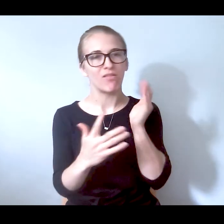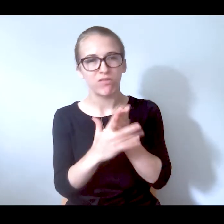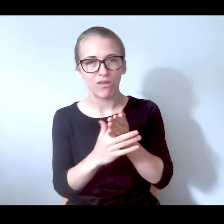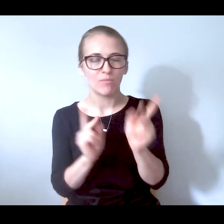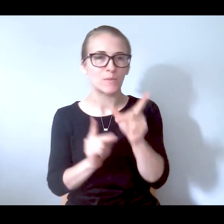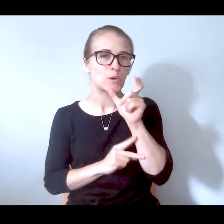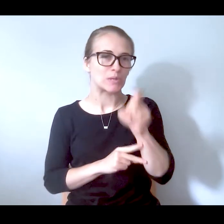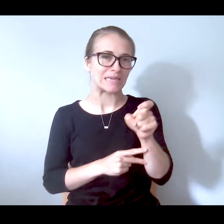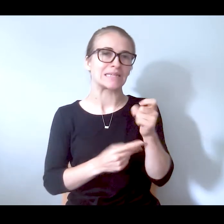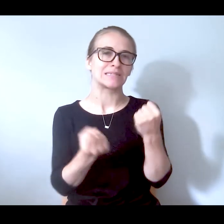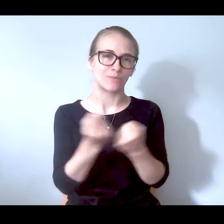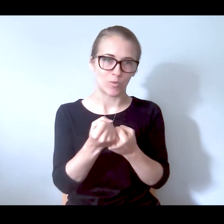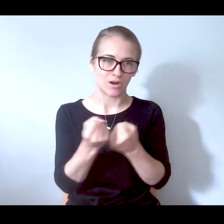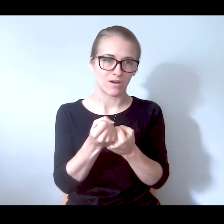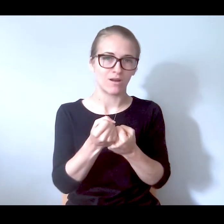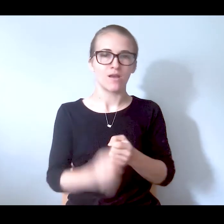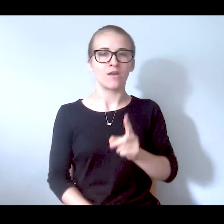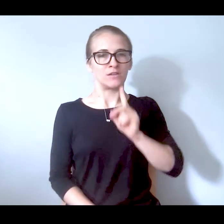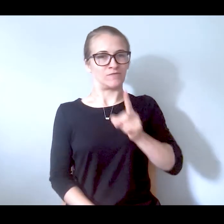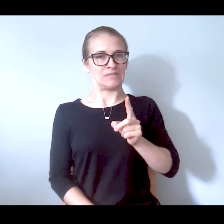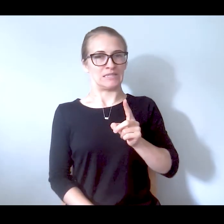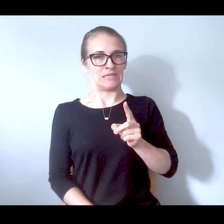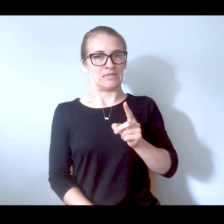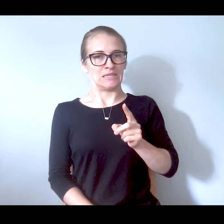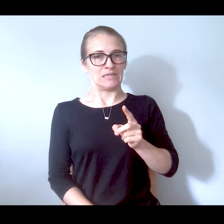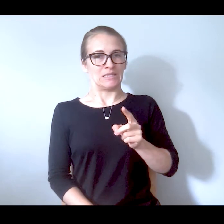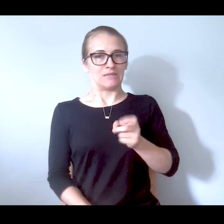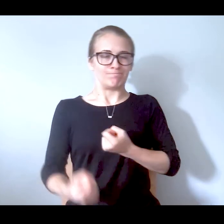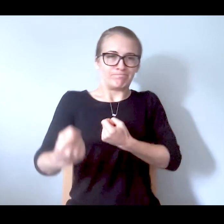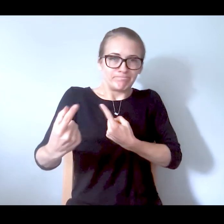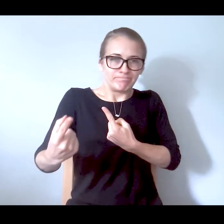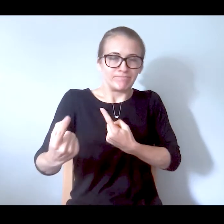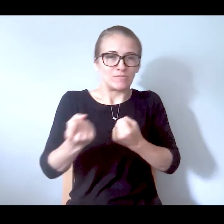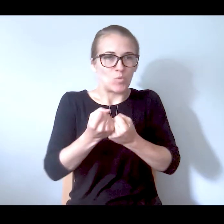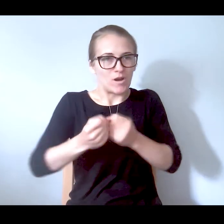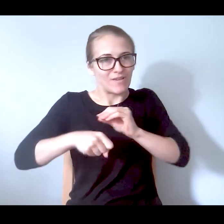people who needed support so it's a very gentle supportive counseling that somebody might need and